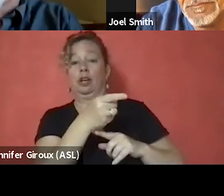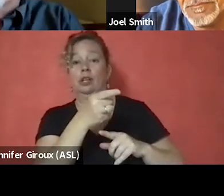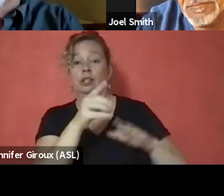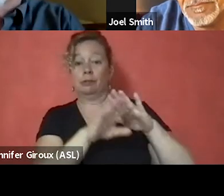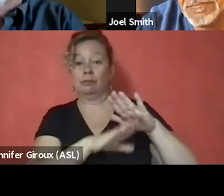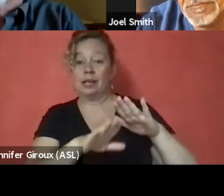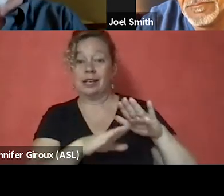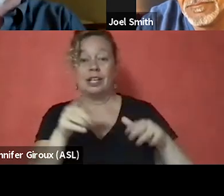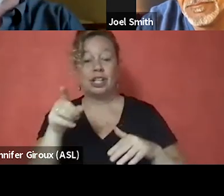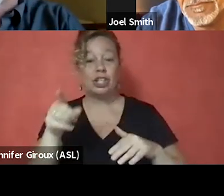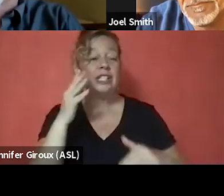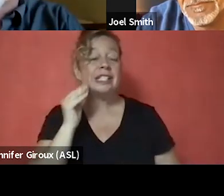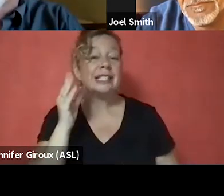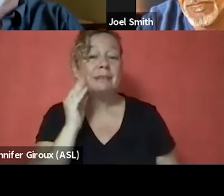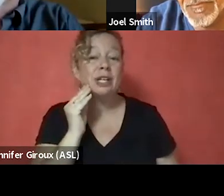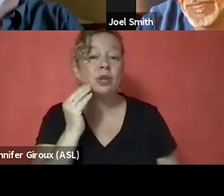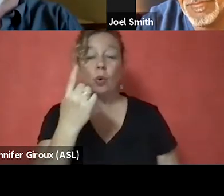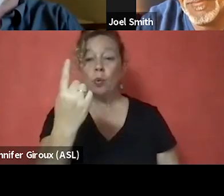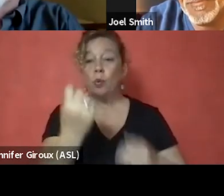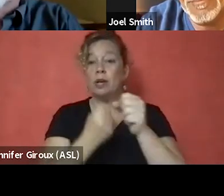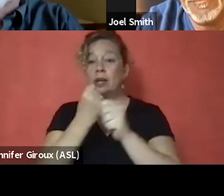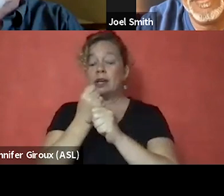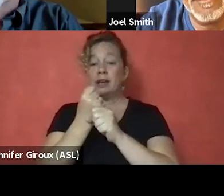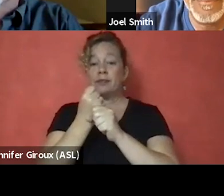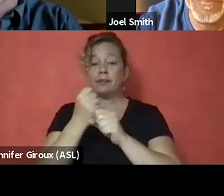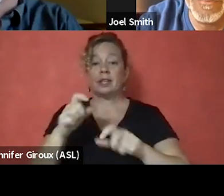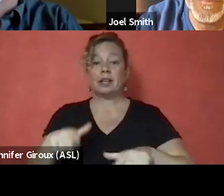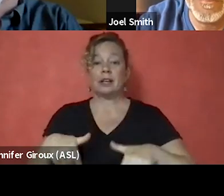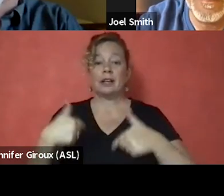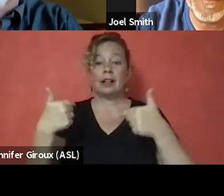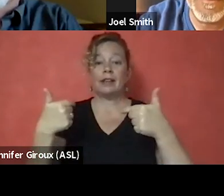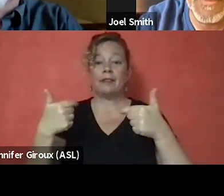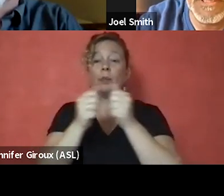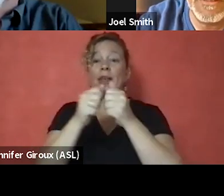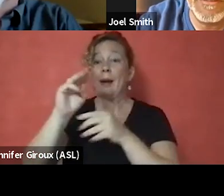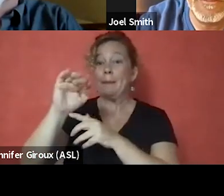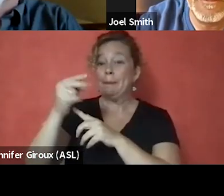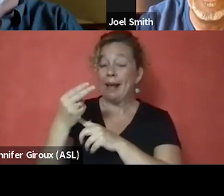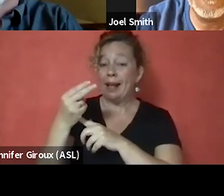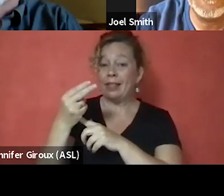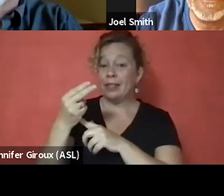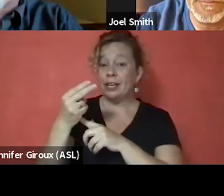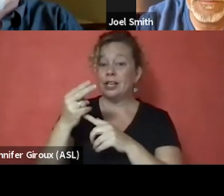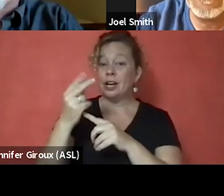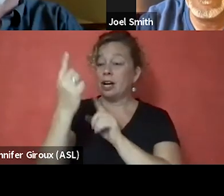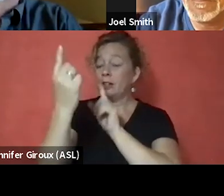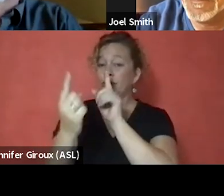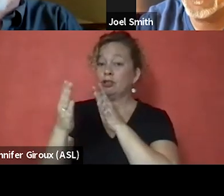she has experienced one year living methamphetamine-free on the street, talking to me like this on a phone